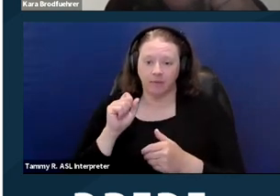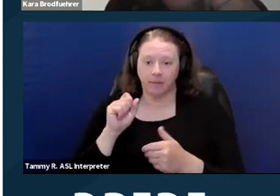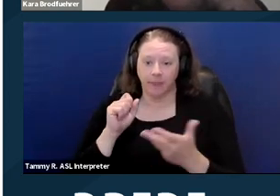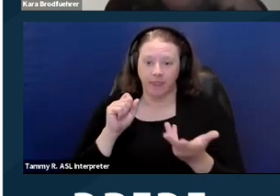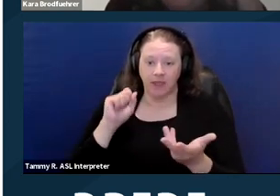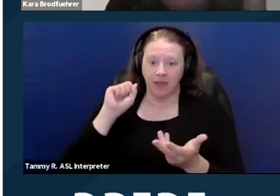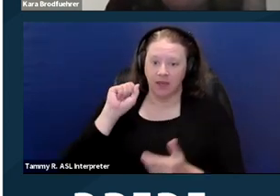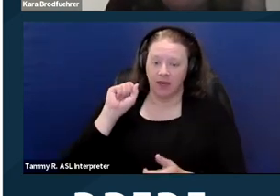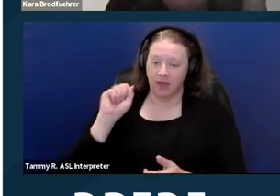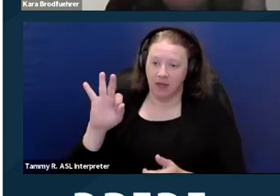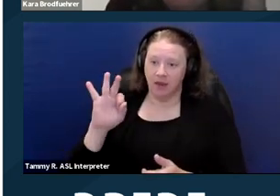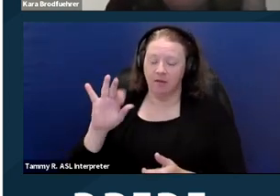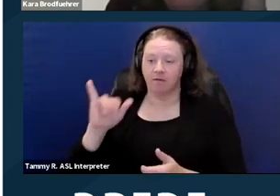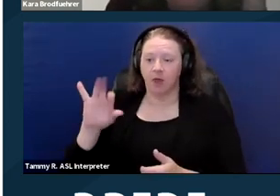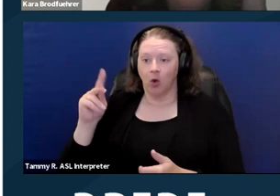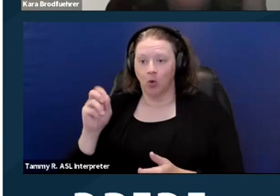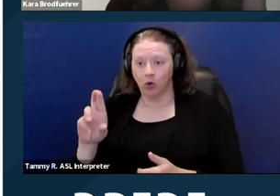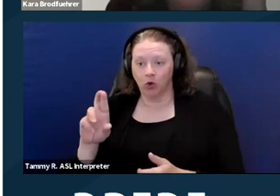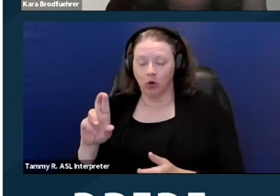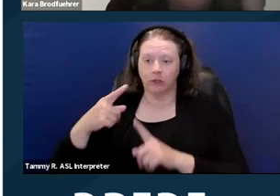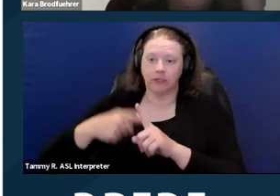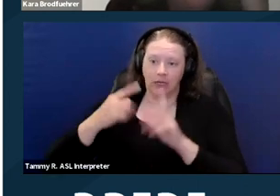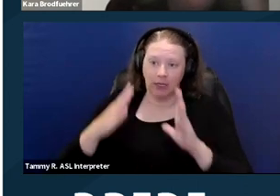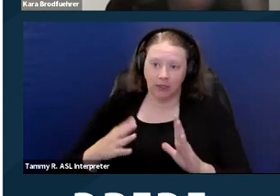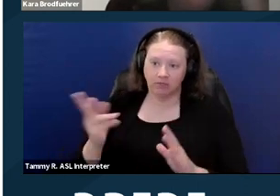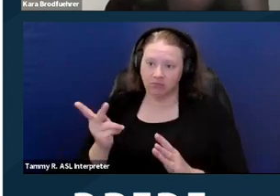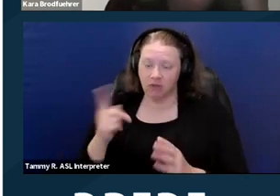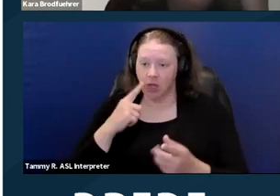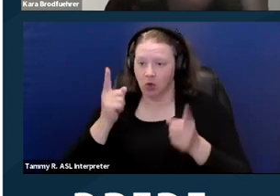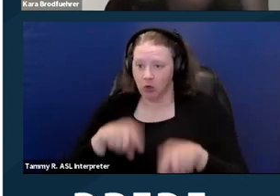and the tenant agree on a modification that wasn't the one originally requested